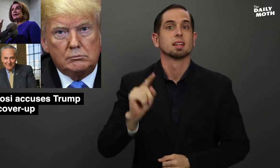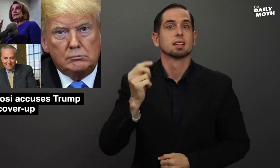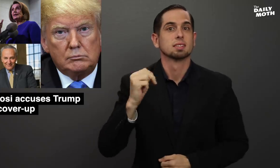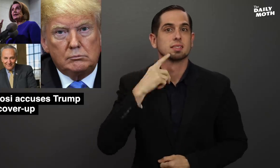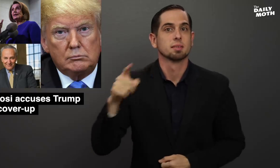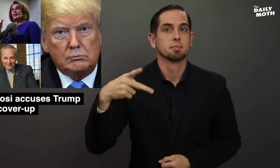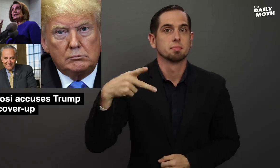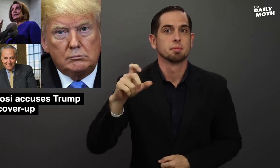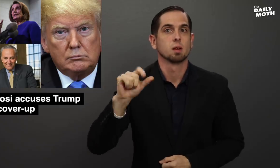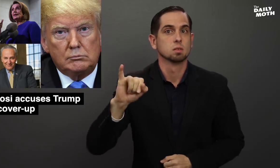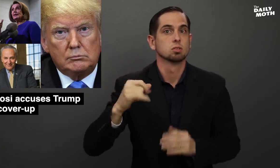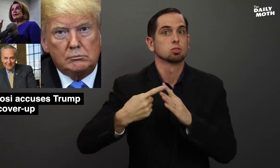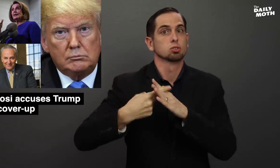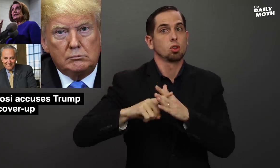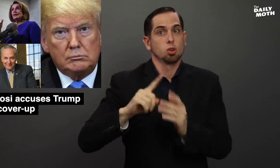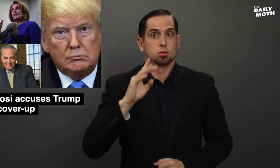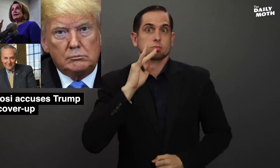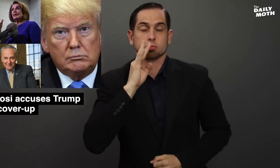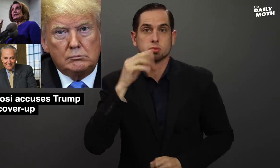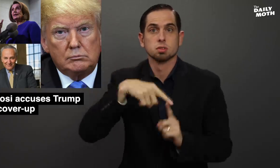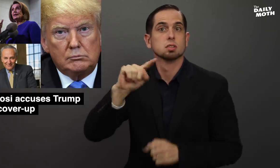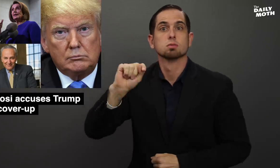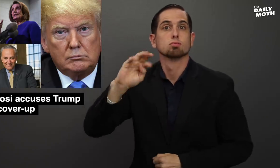then when Pelosi started speaking,